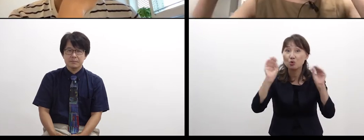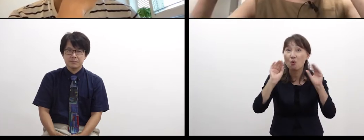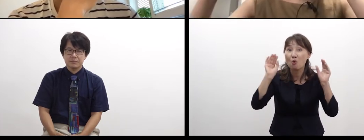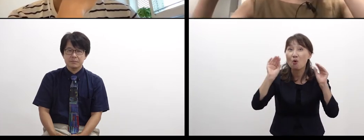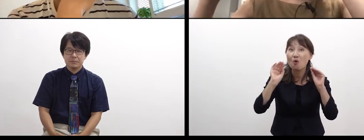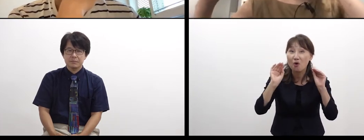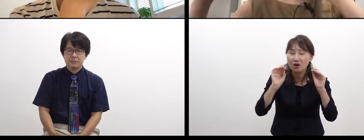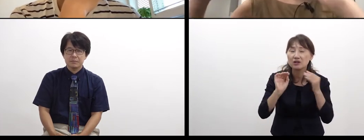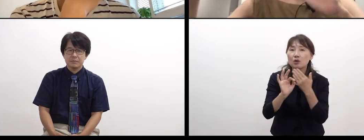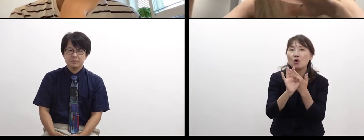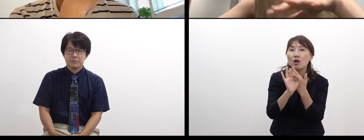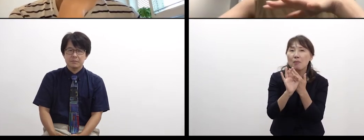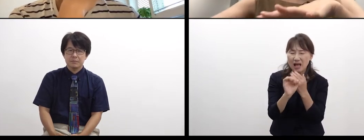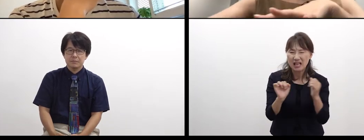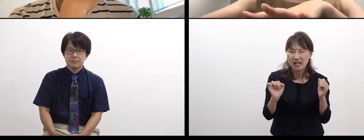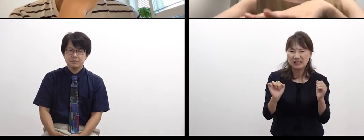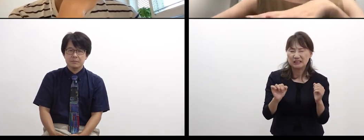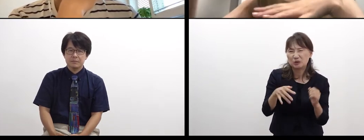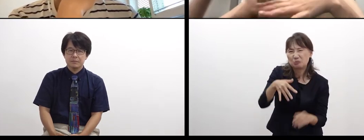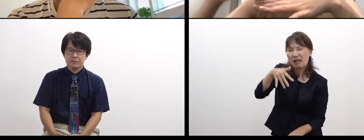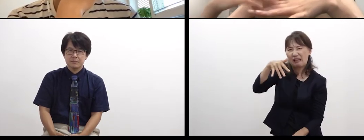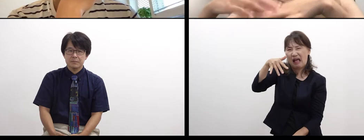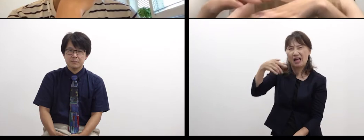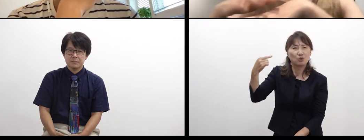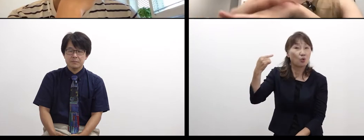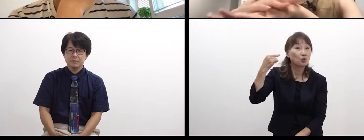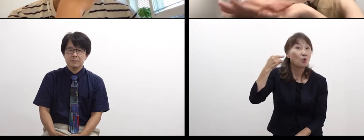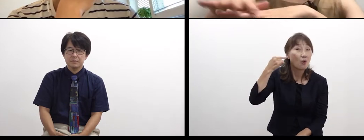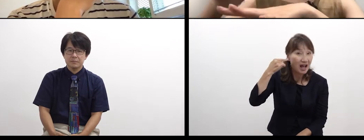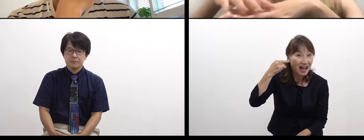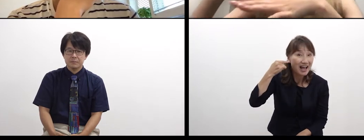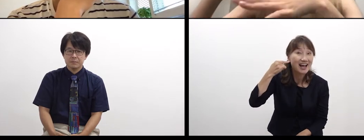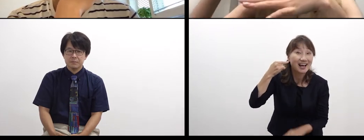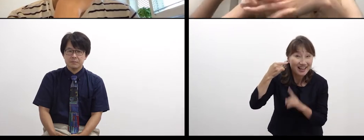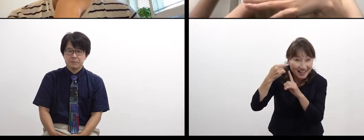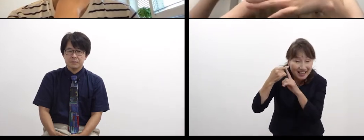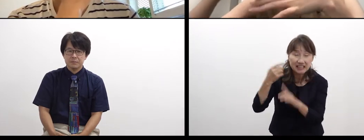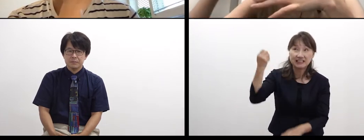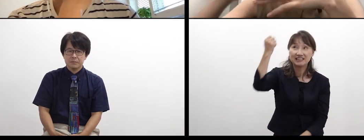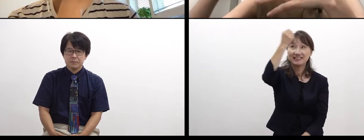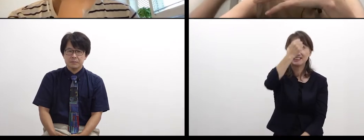cold sound is like taking a shower